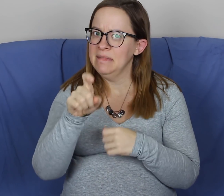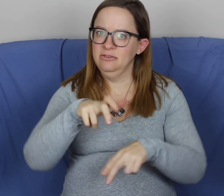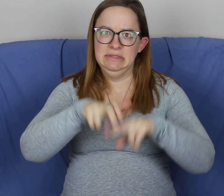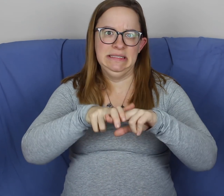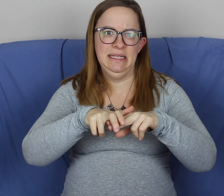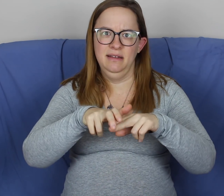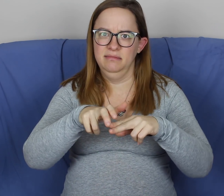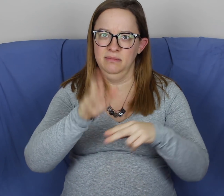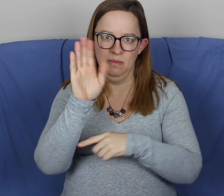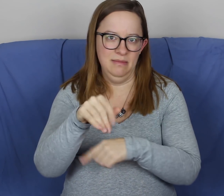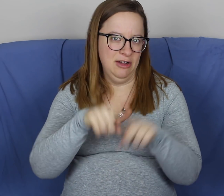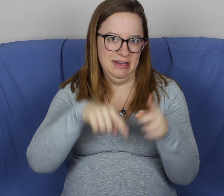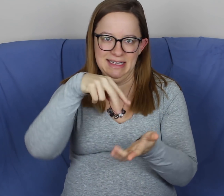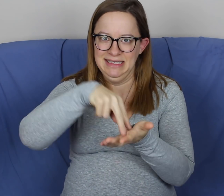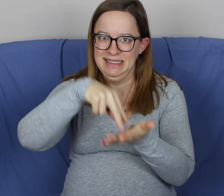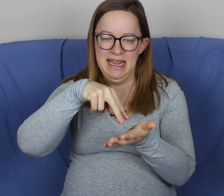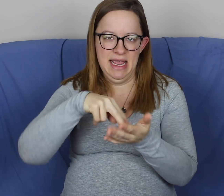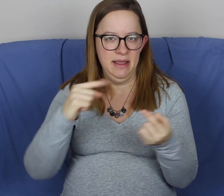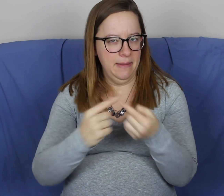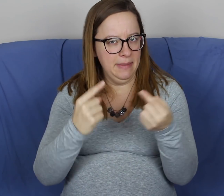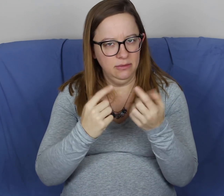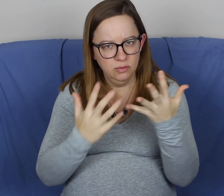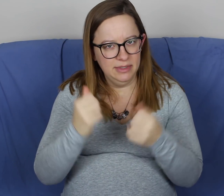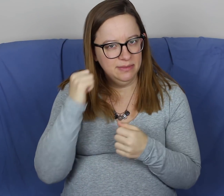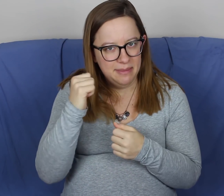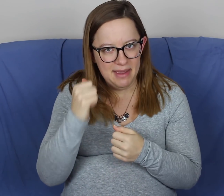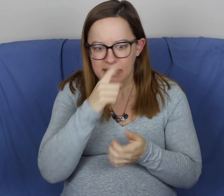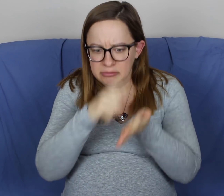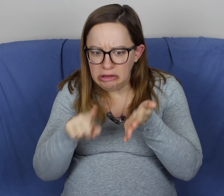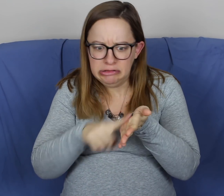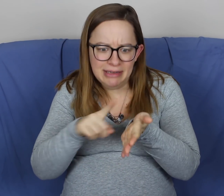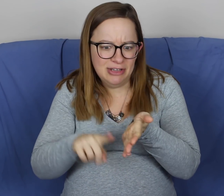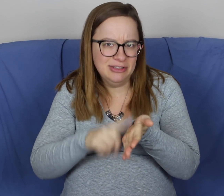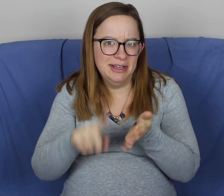So we go in, and I had to sit the whole time. I couldn't stand. I was in way too much pain in my back.